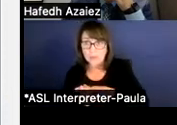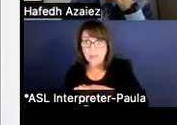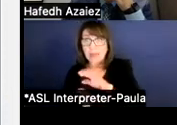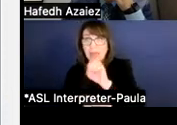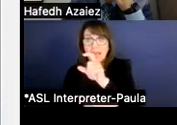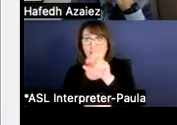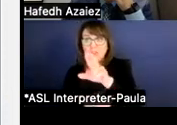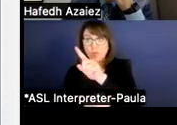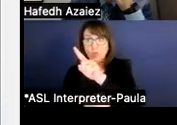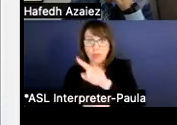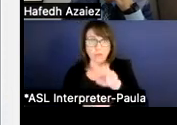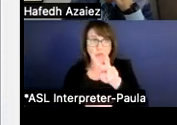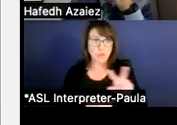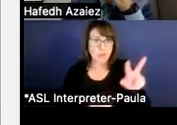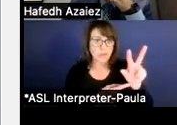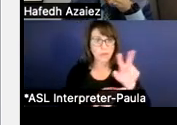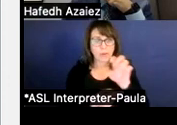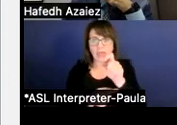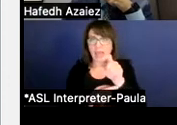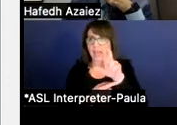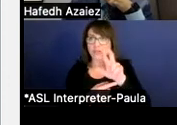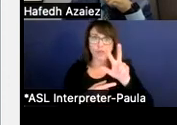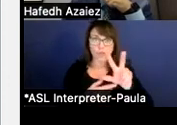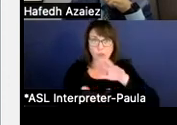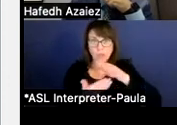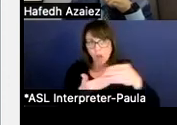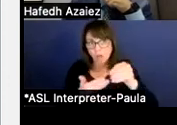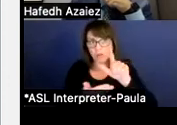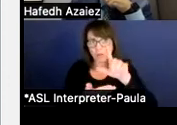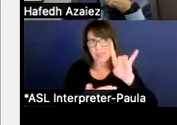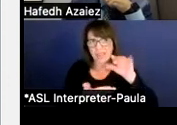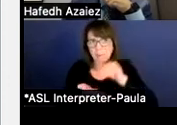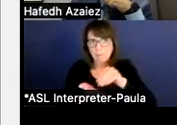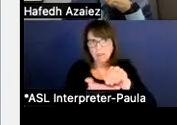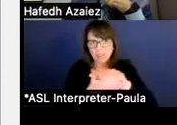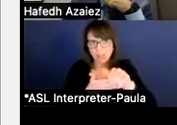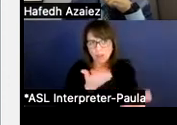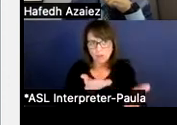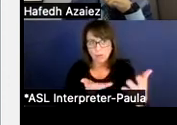Our ESSER III dollars, about 28 million that the district received was broken up to spend in two years.